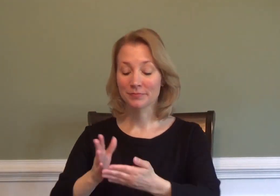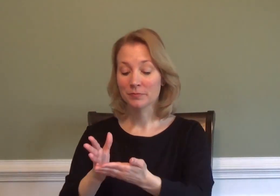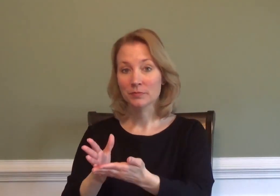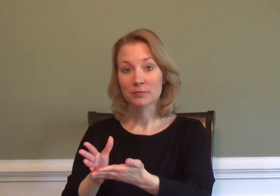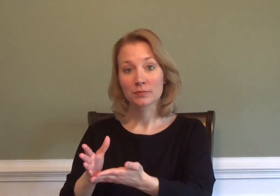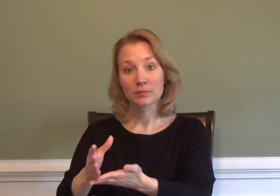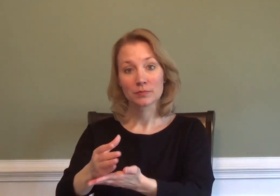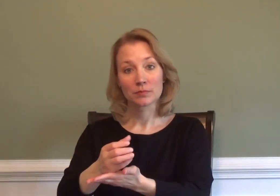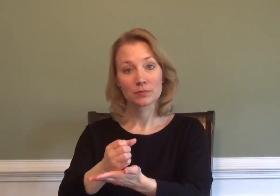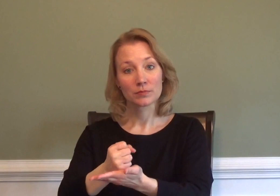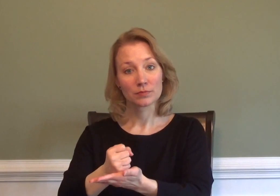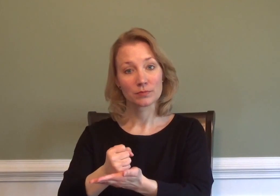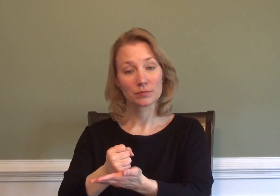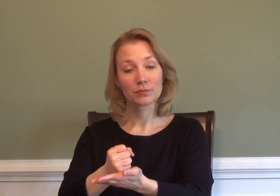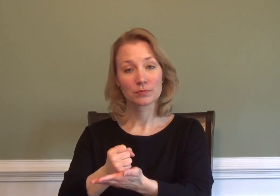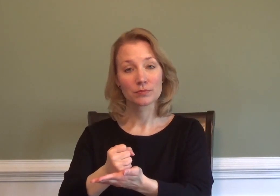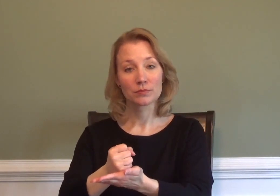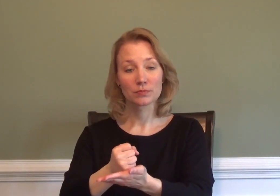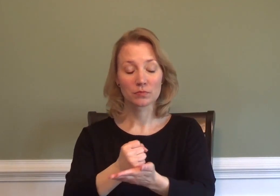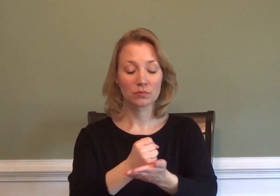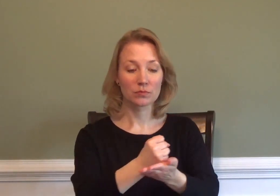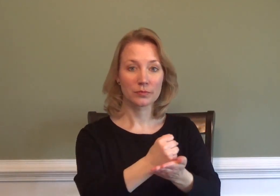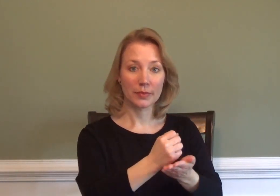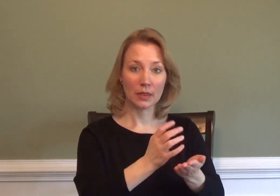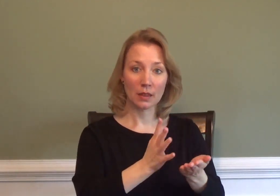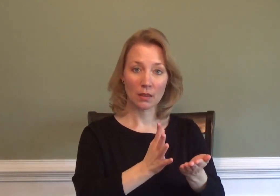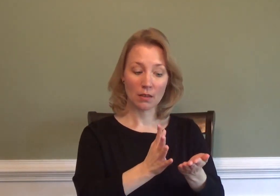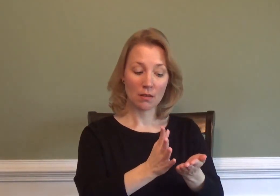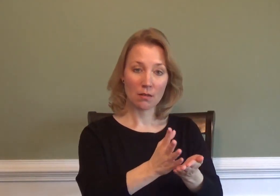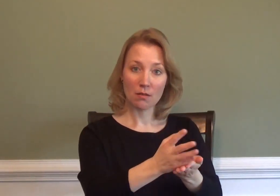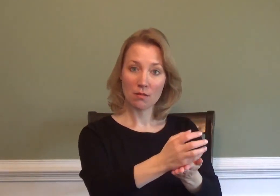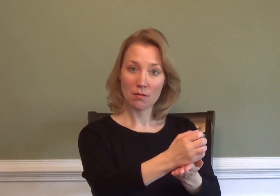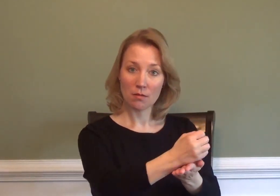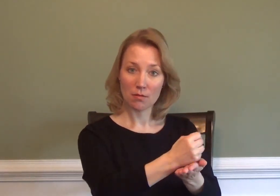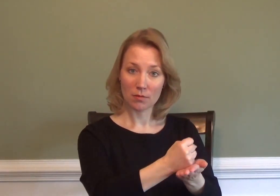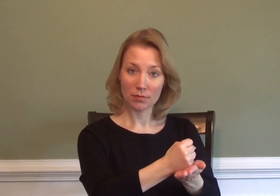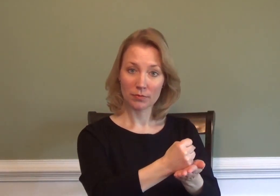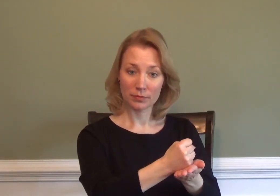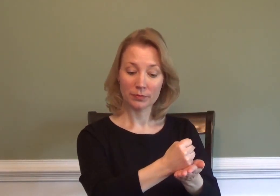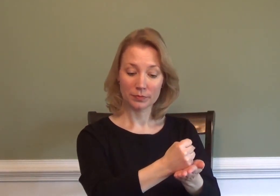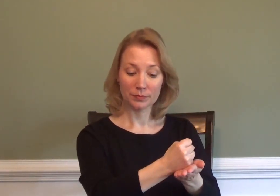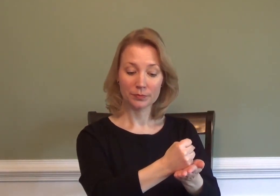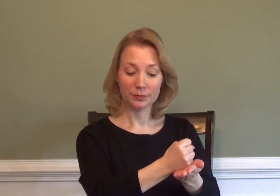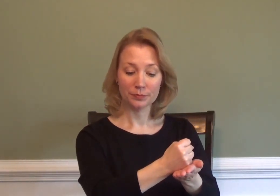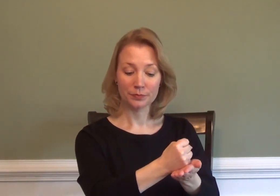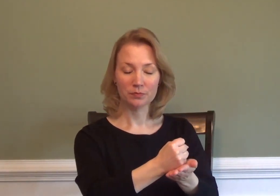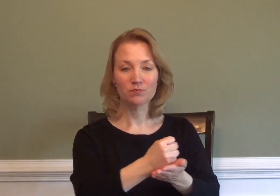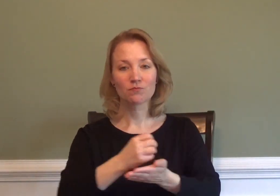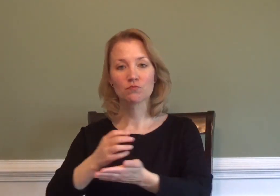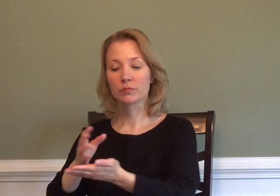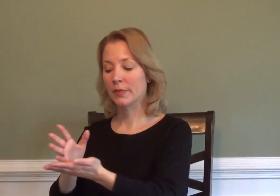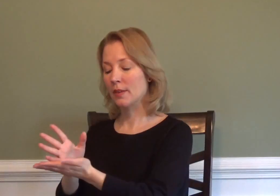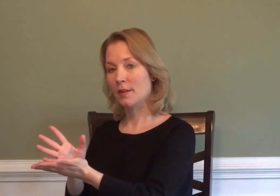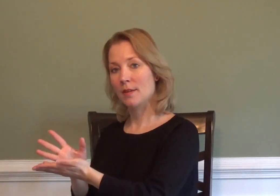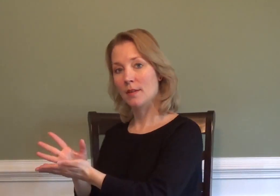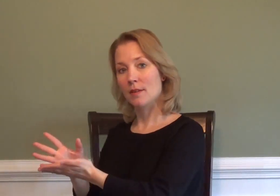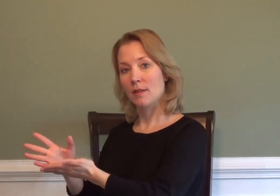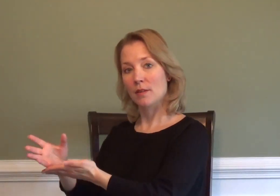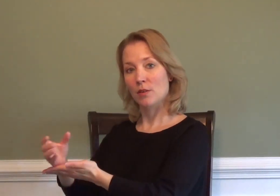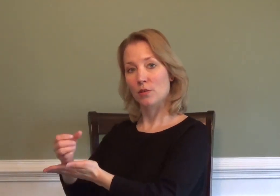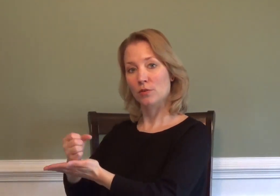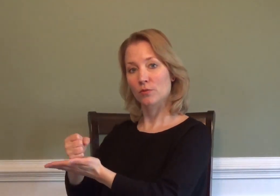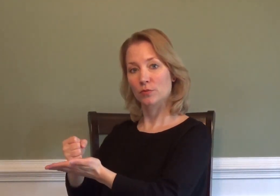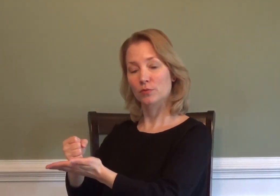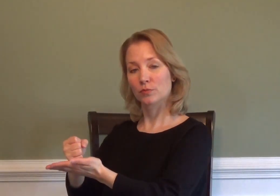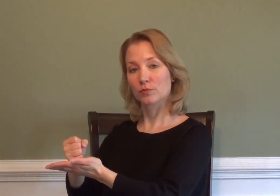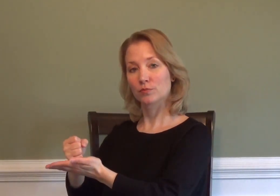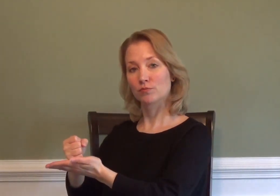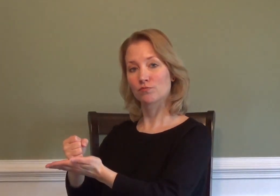EARN